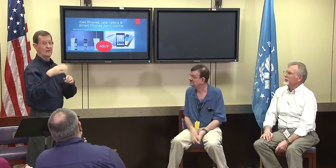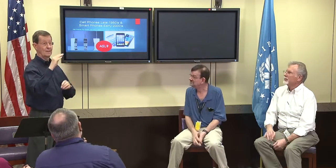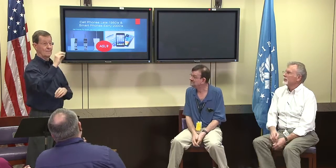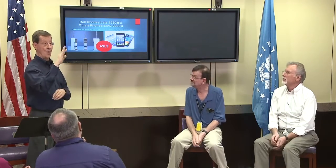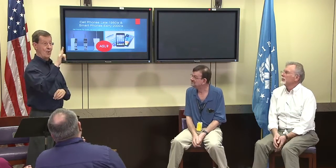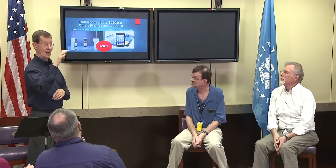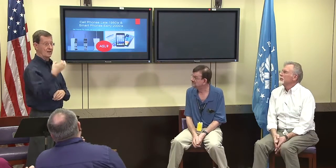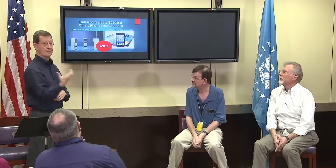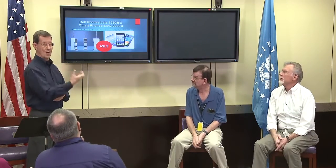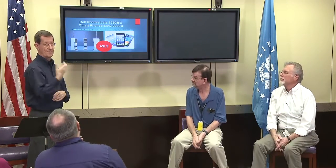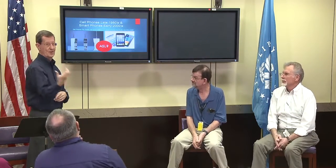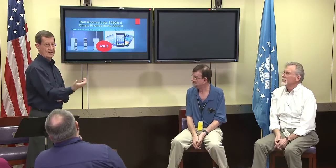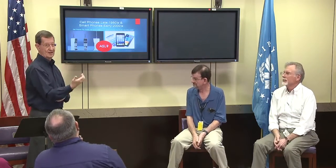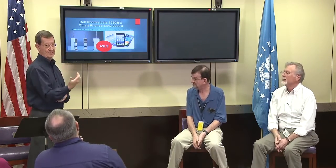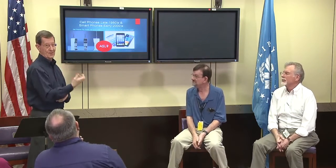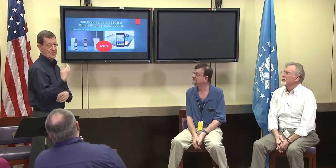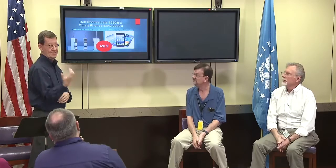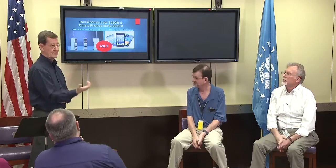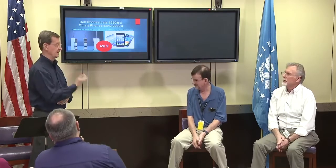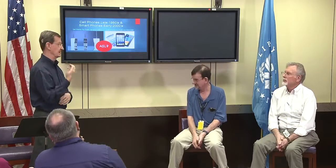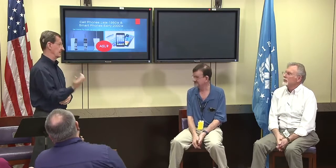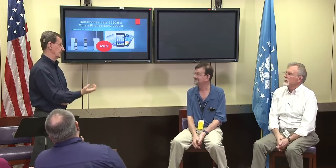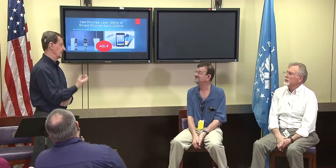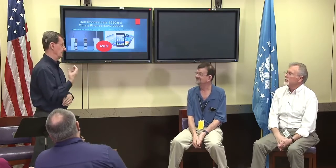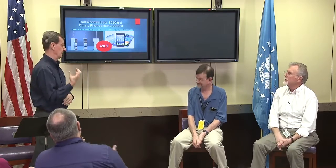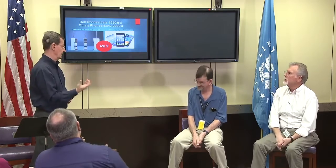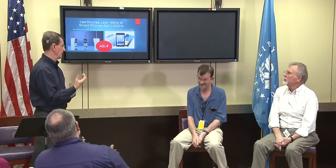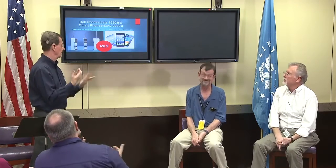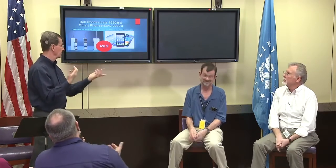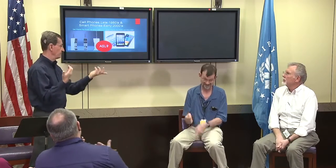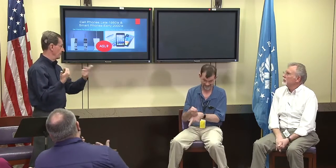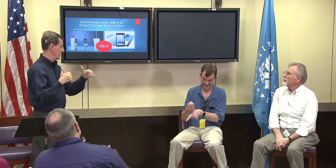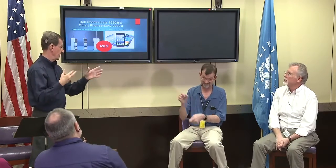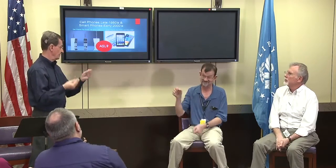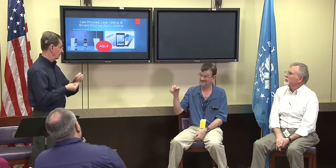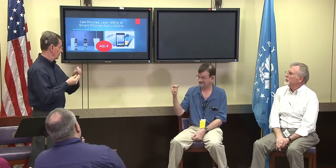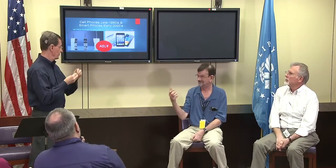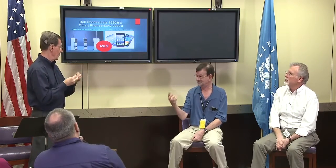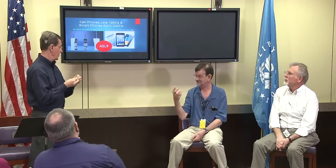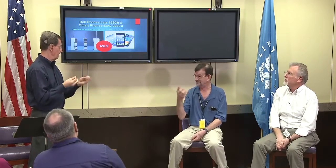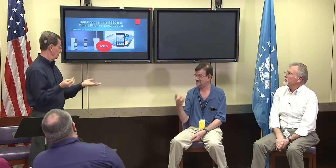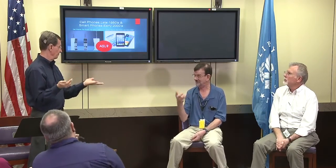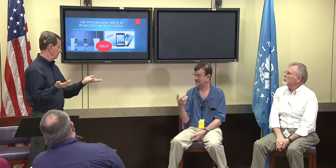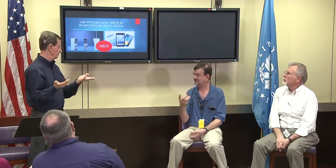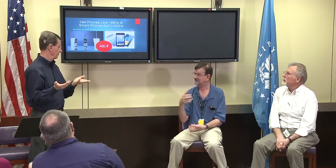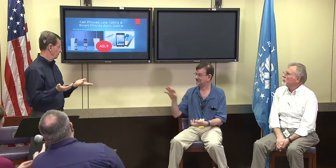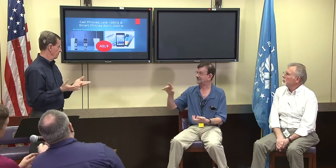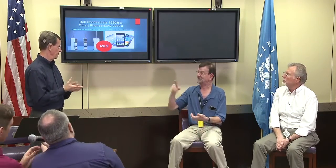or a mobile phone, well, mobile that you carry with you.